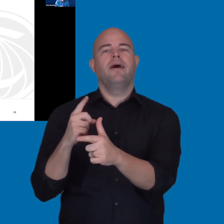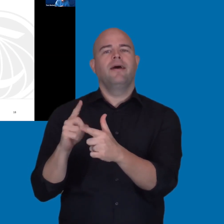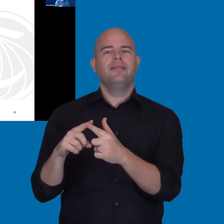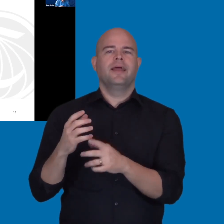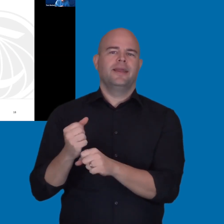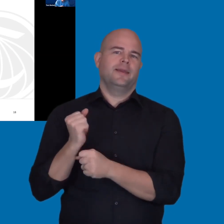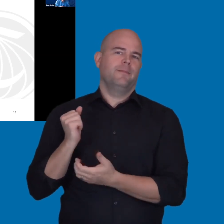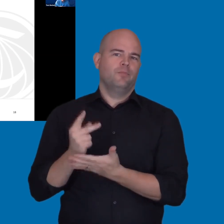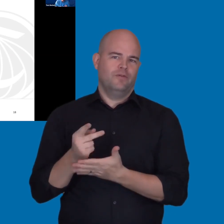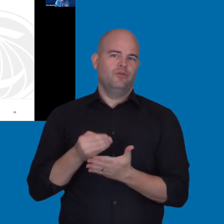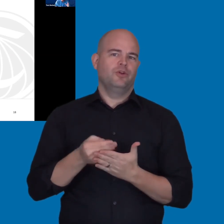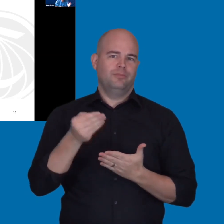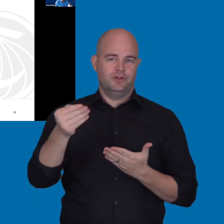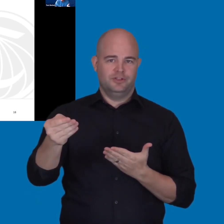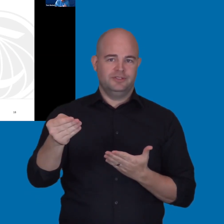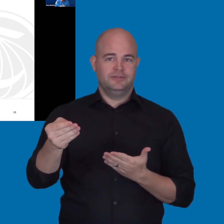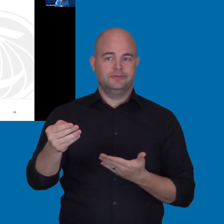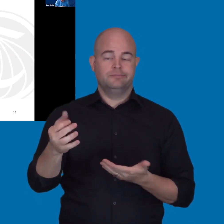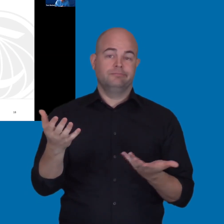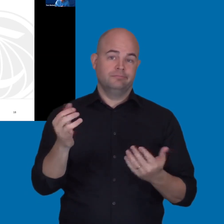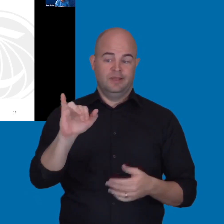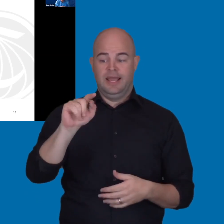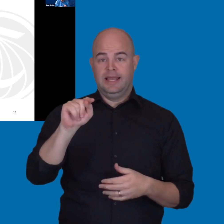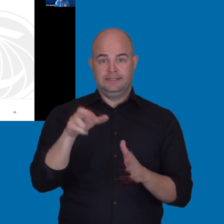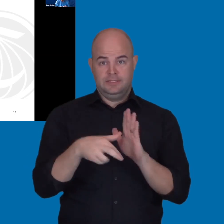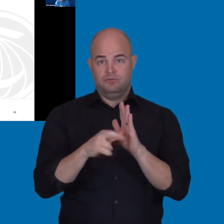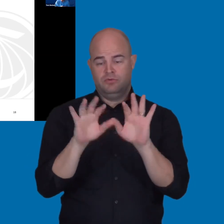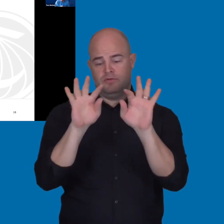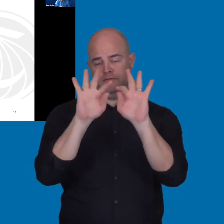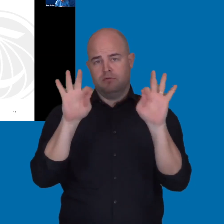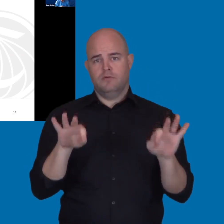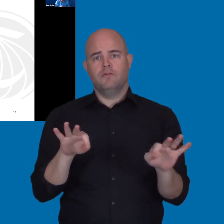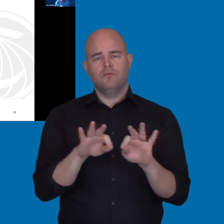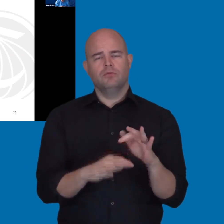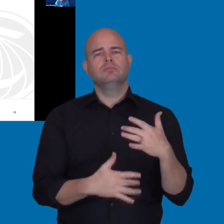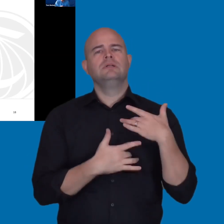So, the IT review form typically would be created